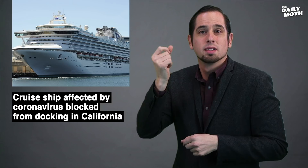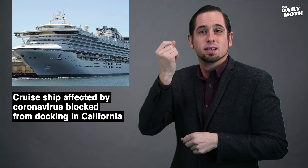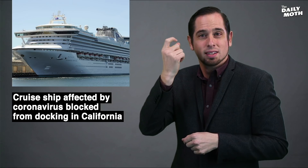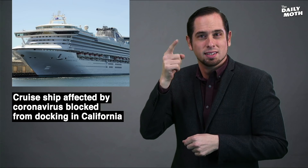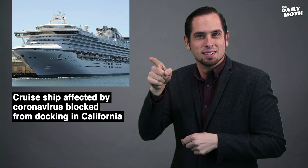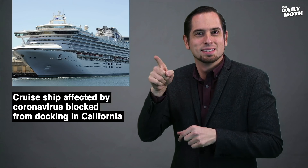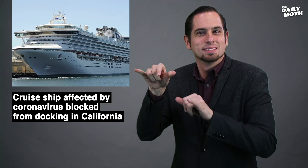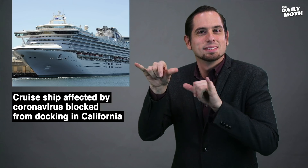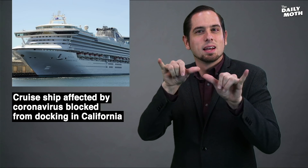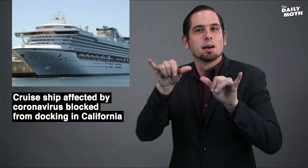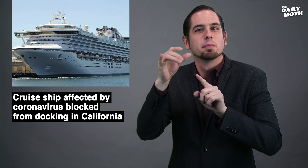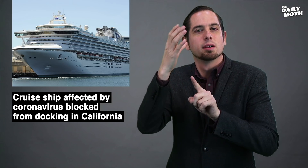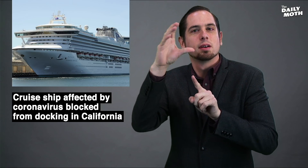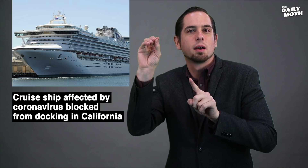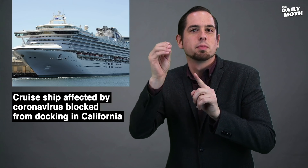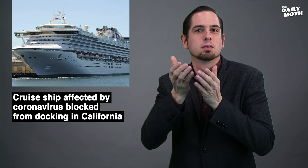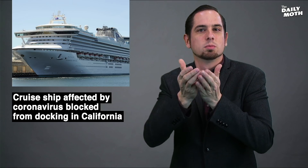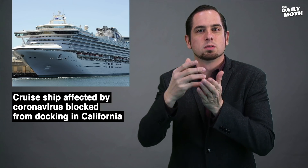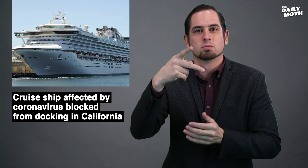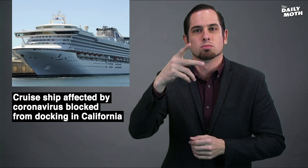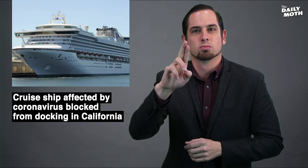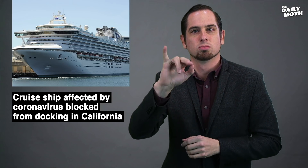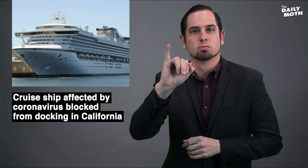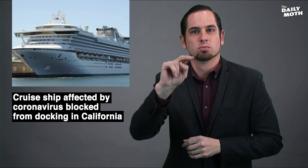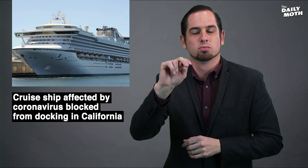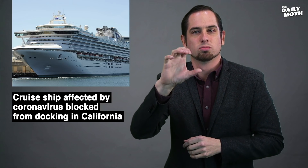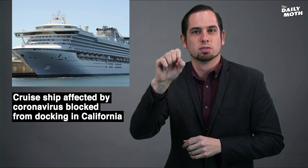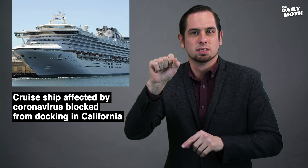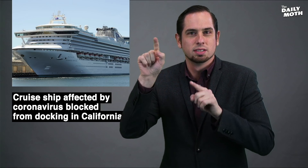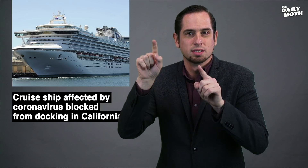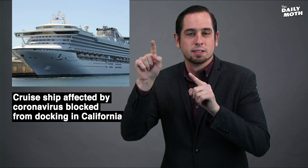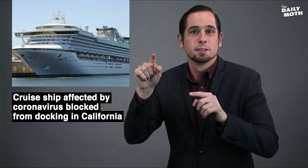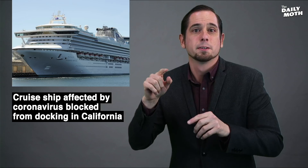but is under the same "Princess" cruise line.